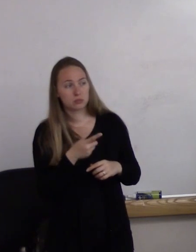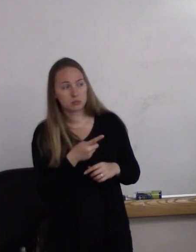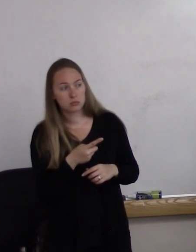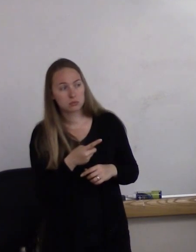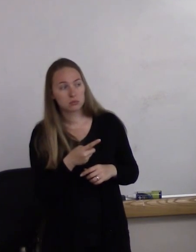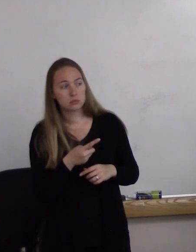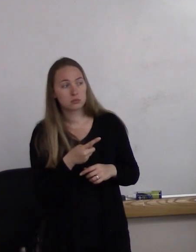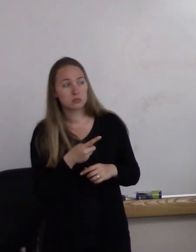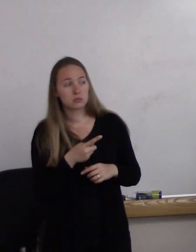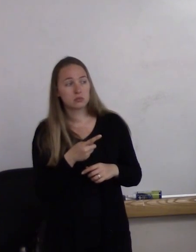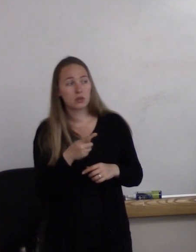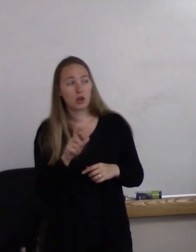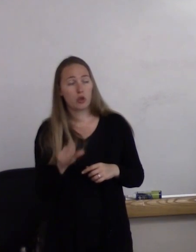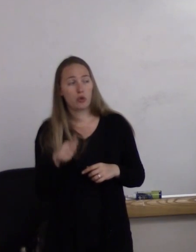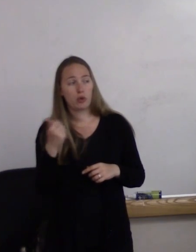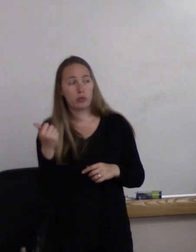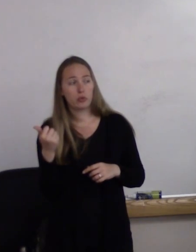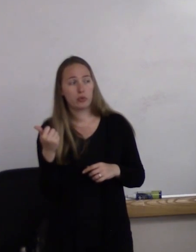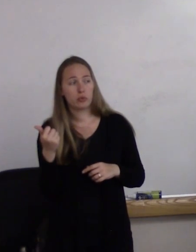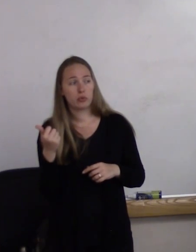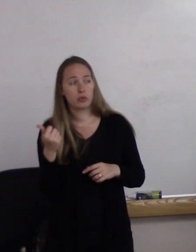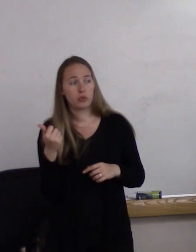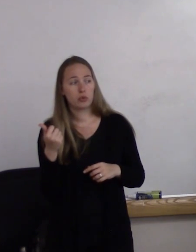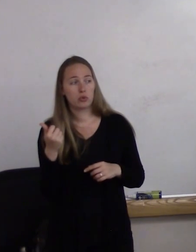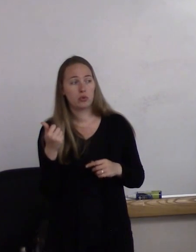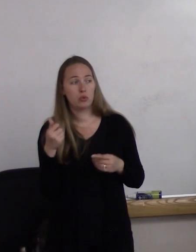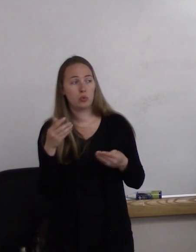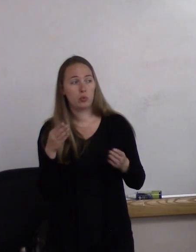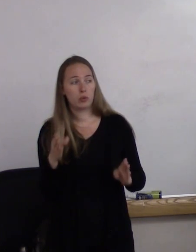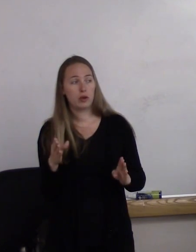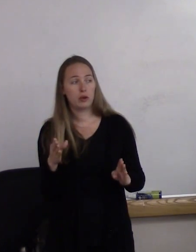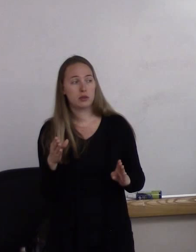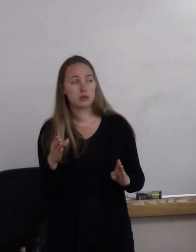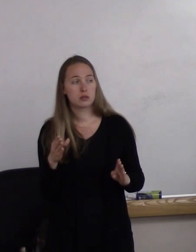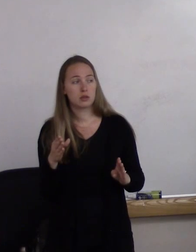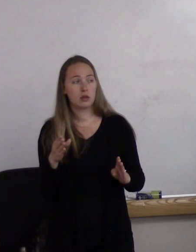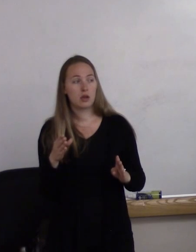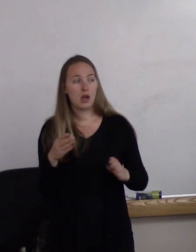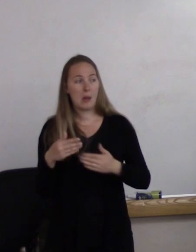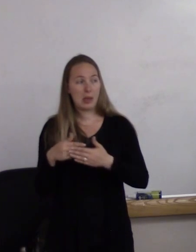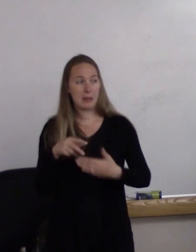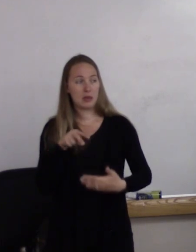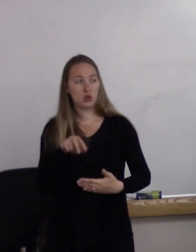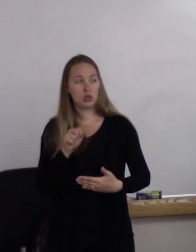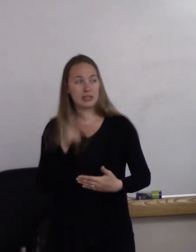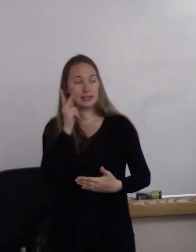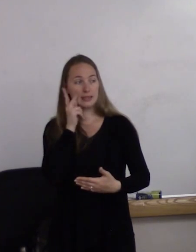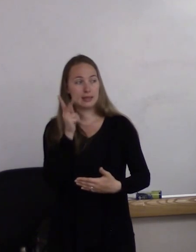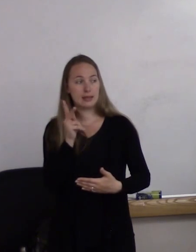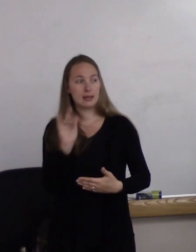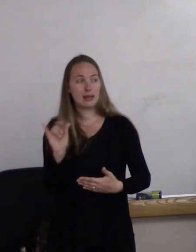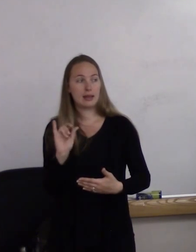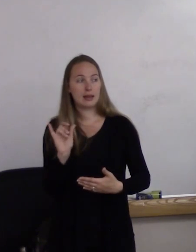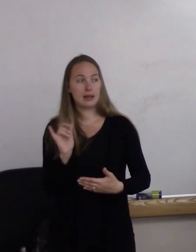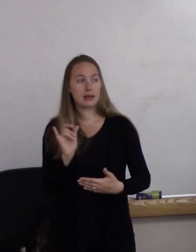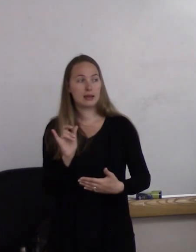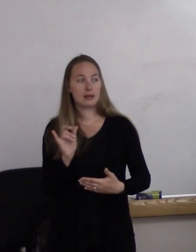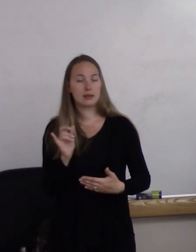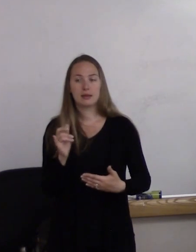But aren't there other ways that they could look at an infant and determine, like, the presence of, like, a uterus or something?